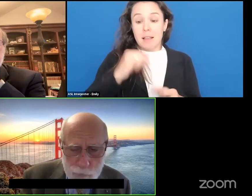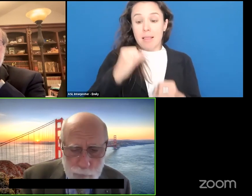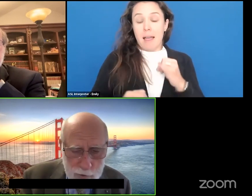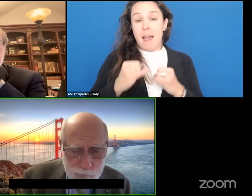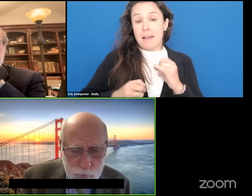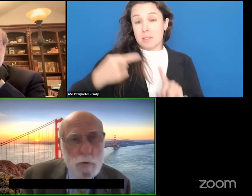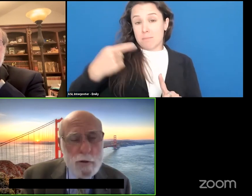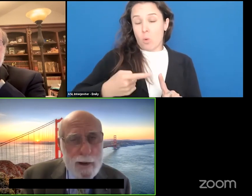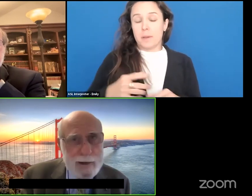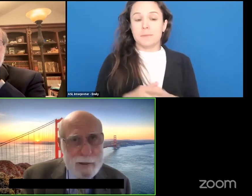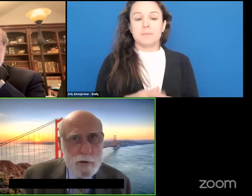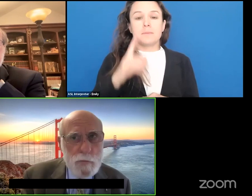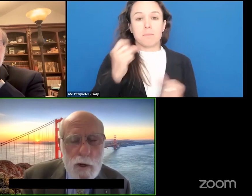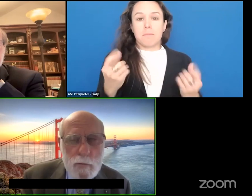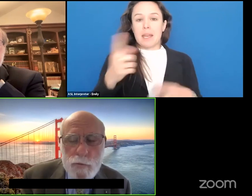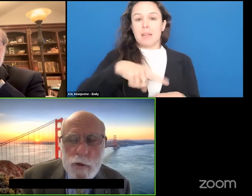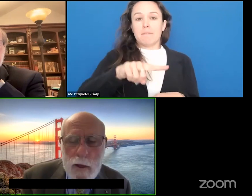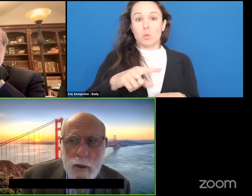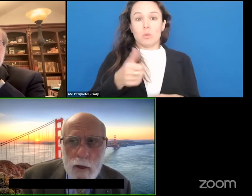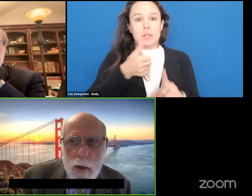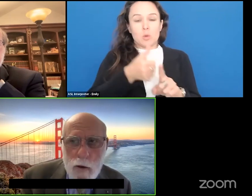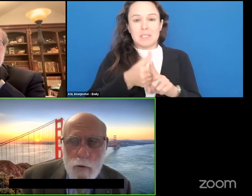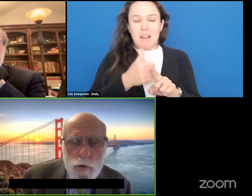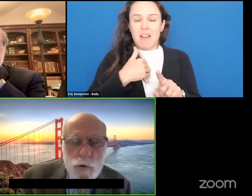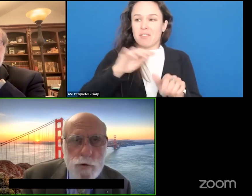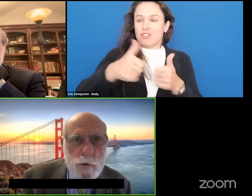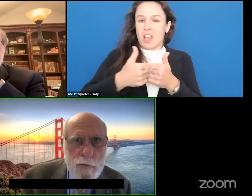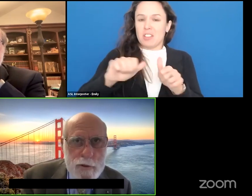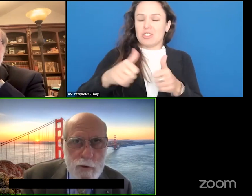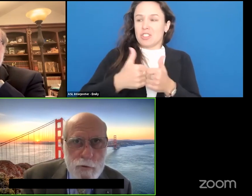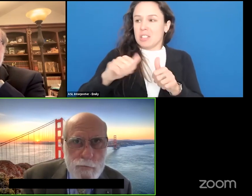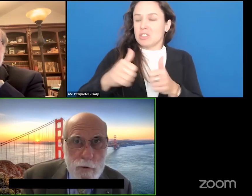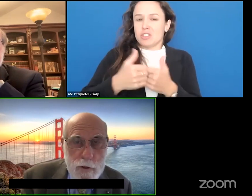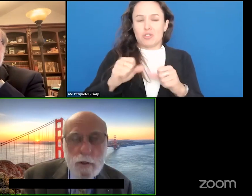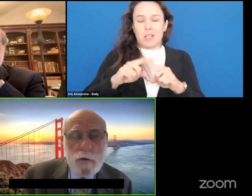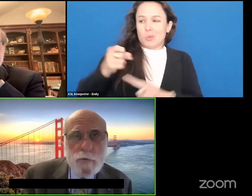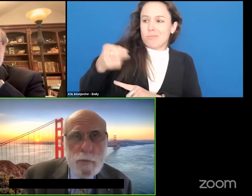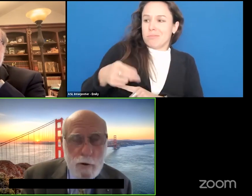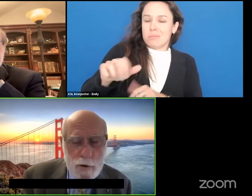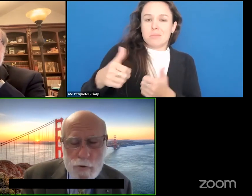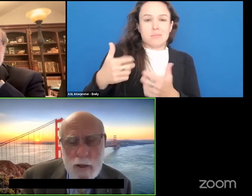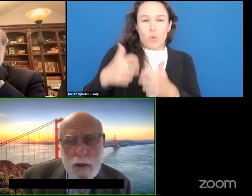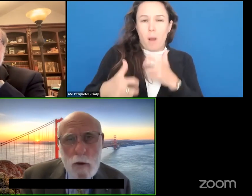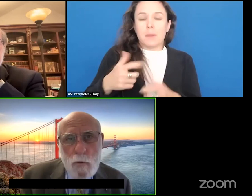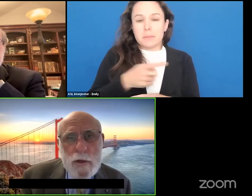For many of you who are tackling these problems are sure to have encountered various and sundry barriers.